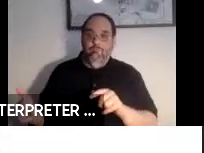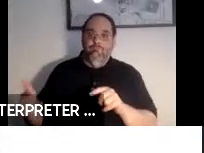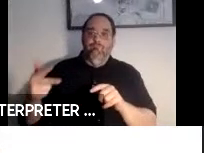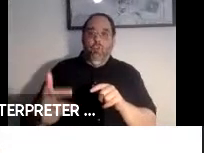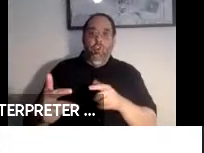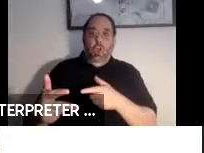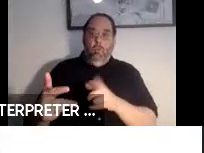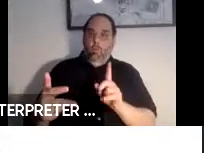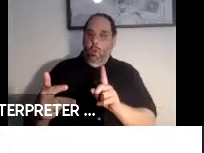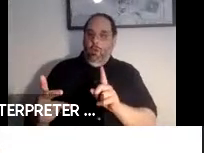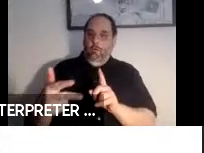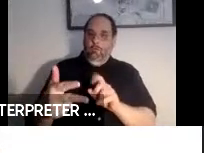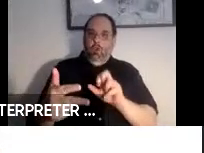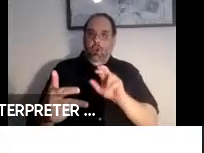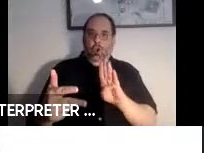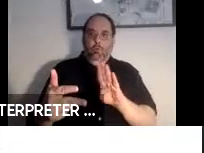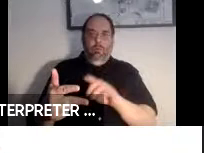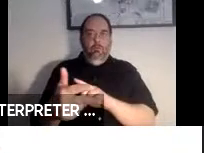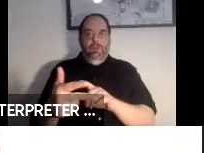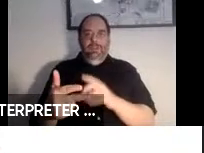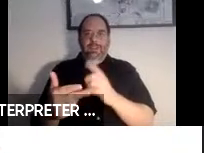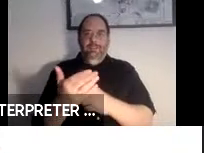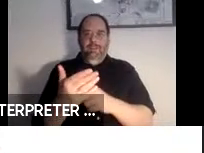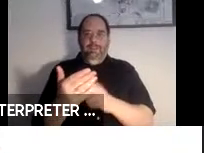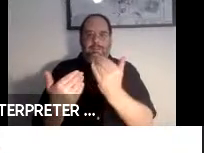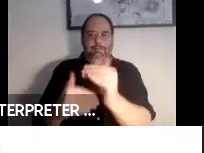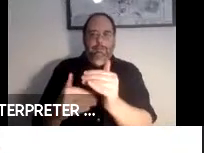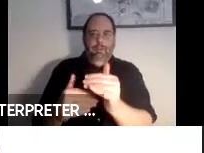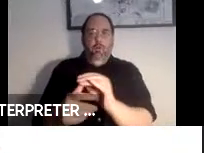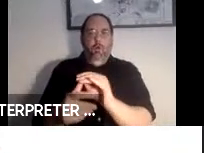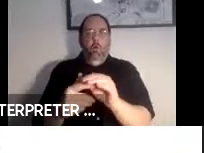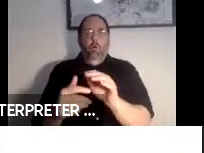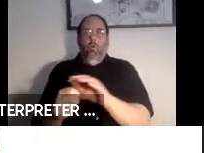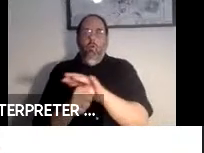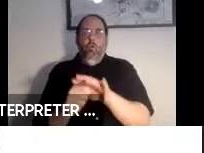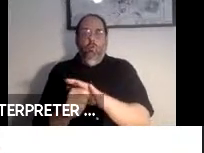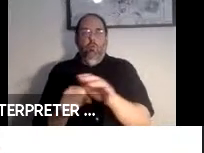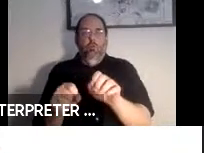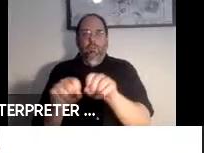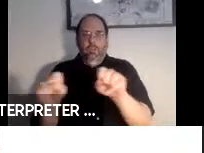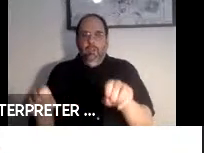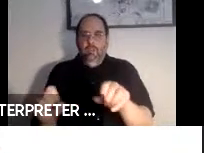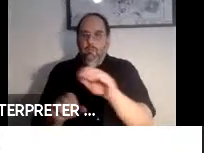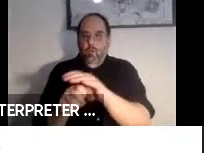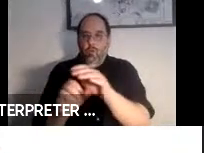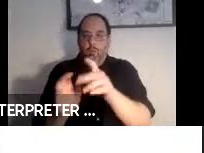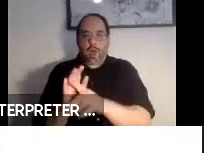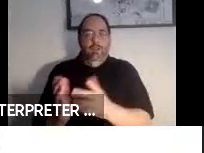curb is going to be restricted or driven by local infrastructure and policy, but the reality is that